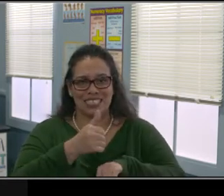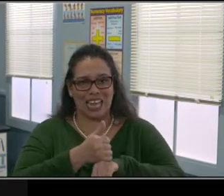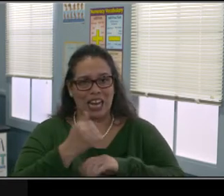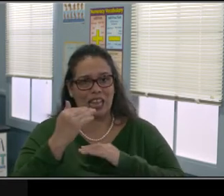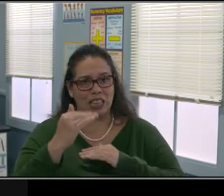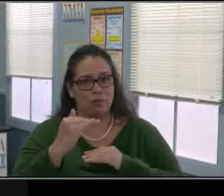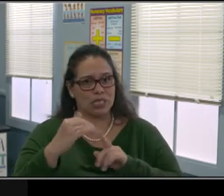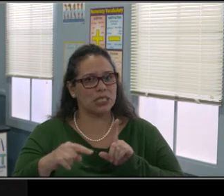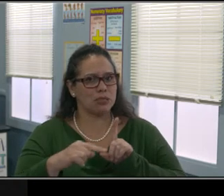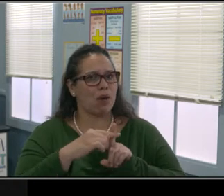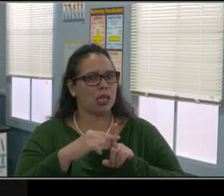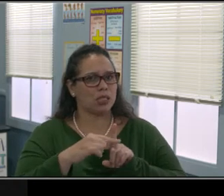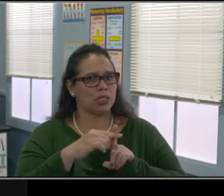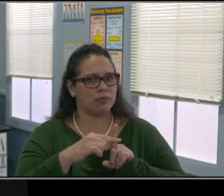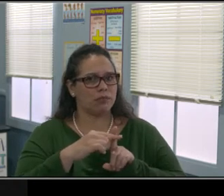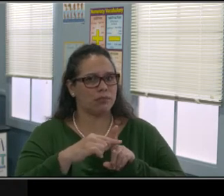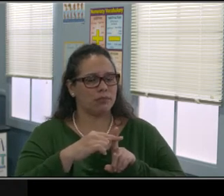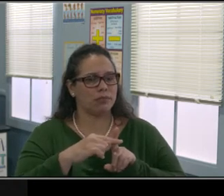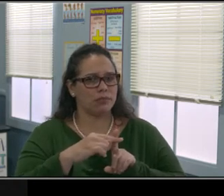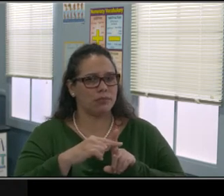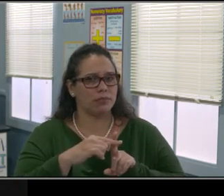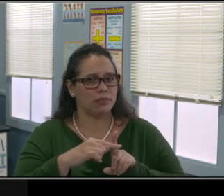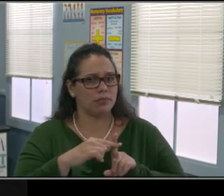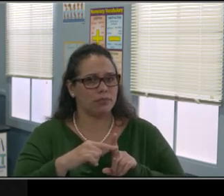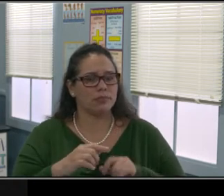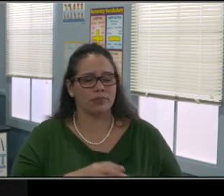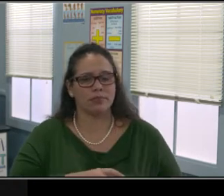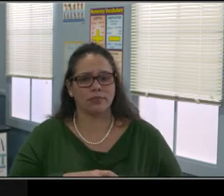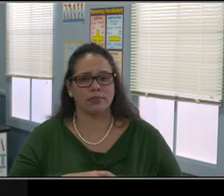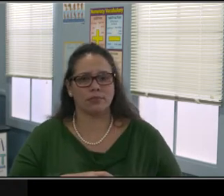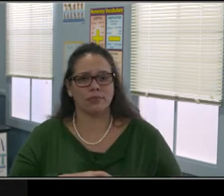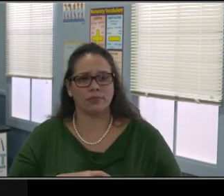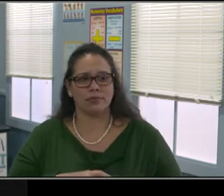What's the best consequence for that? Clean it up.